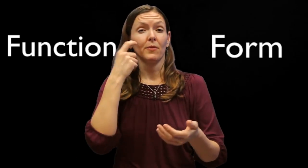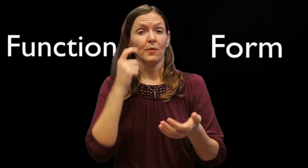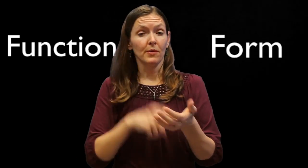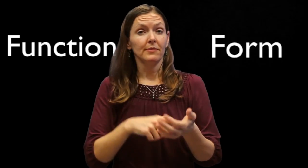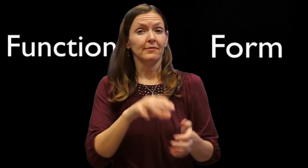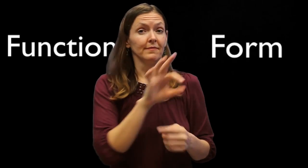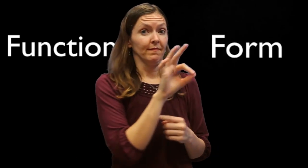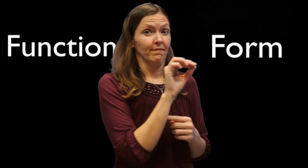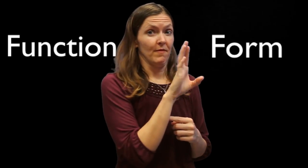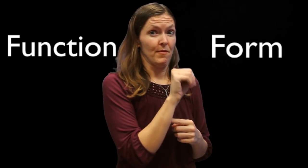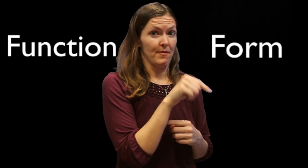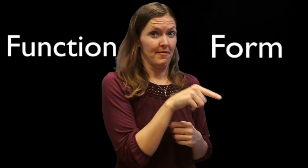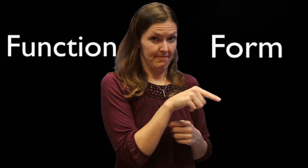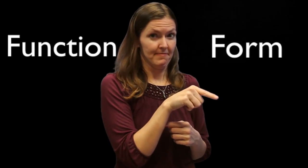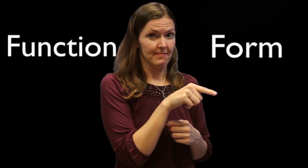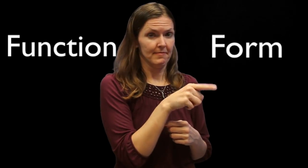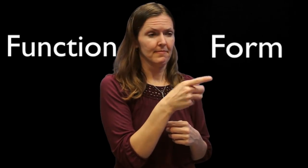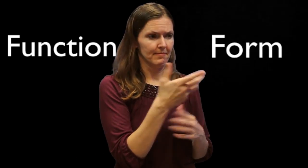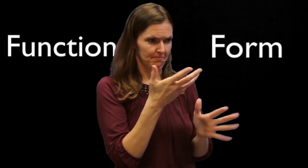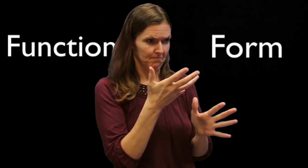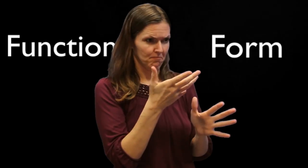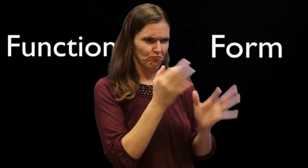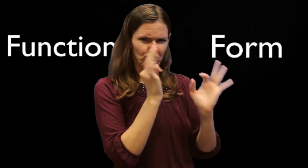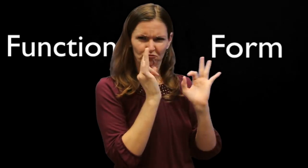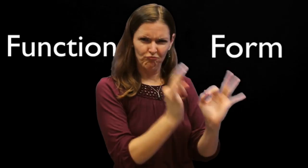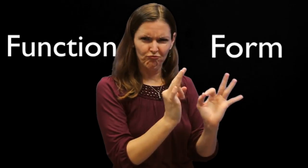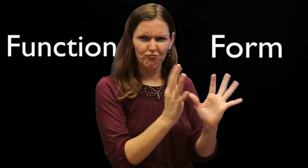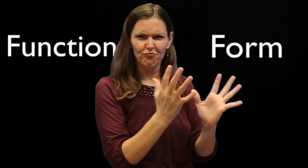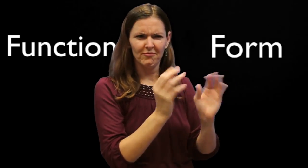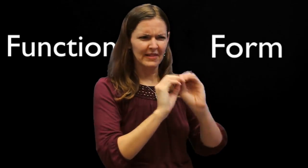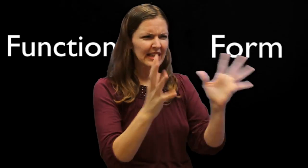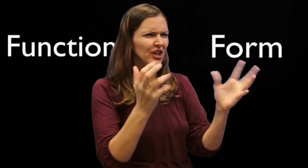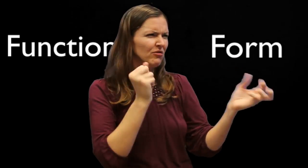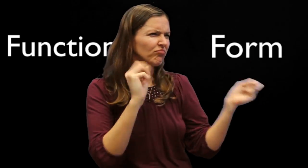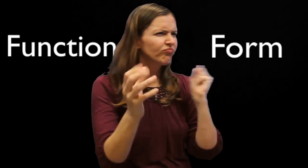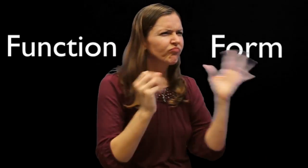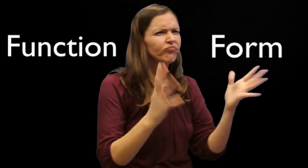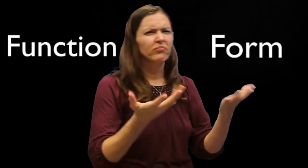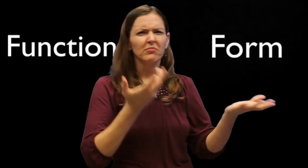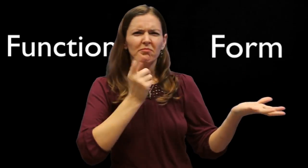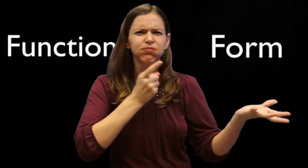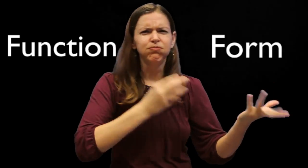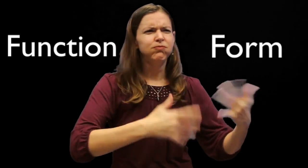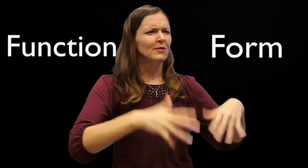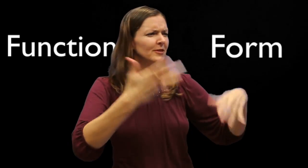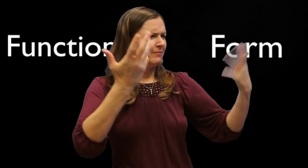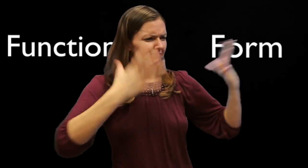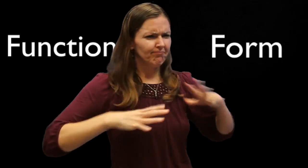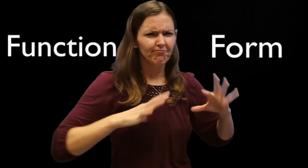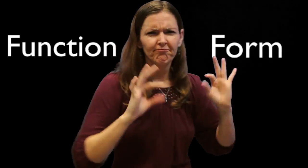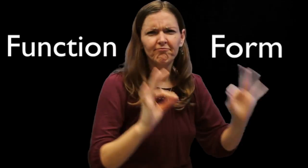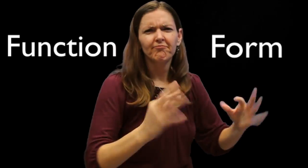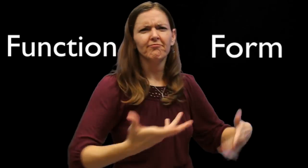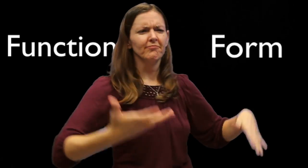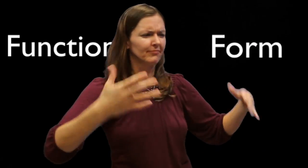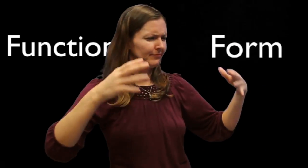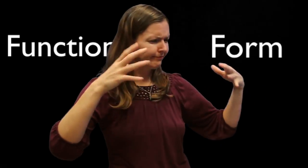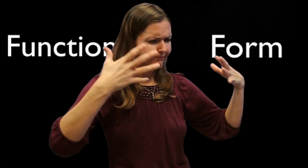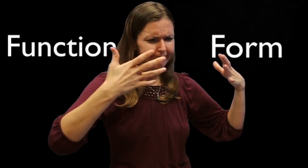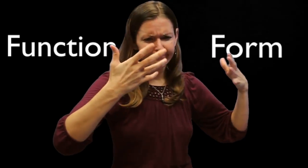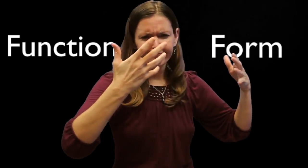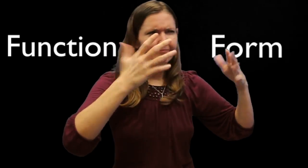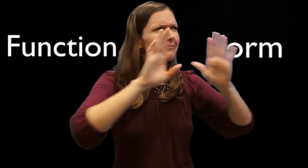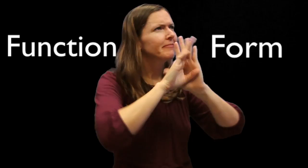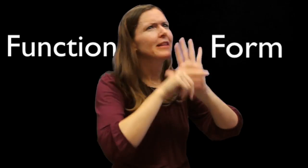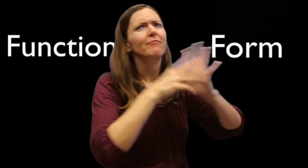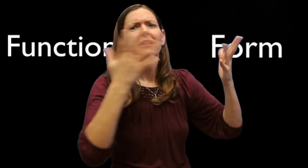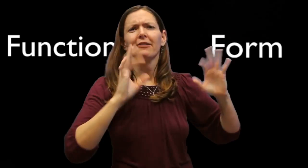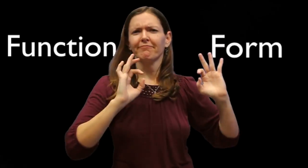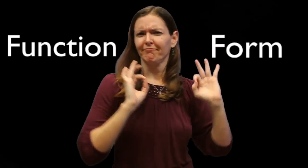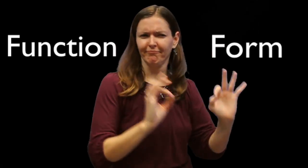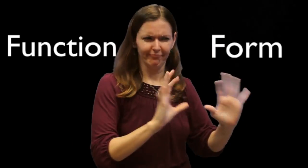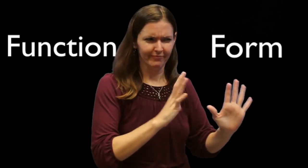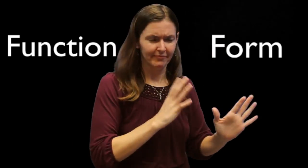Have you noticed when someone's form is accurate, the signing is clear, attire and background is appropriate,